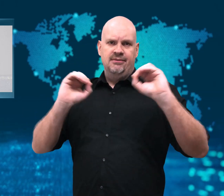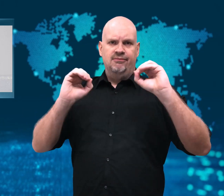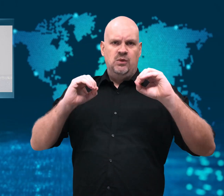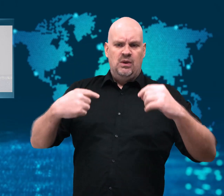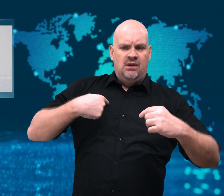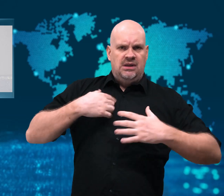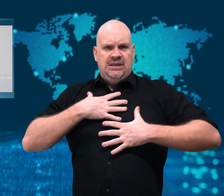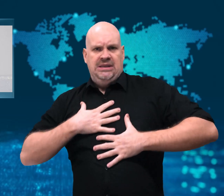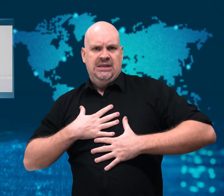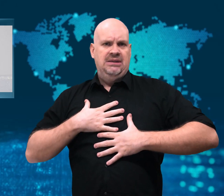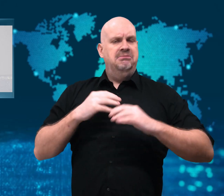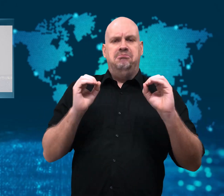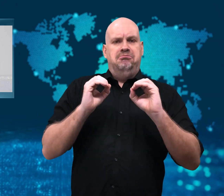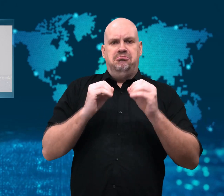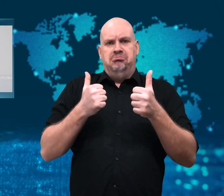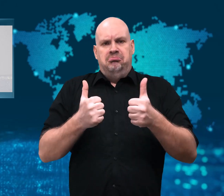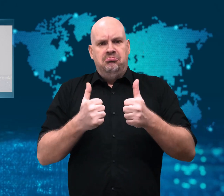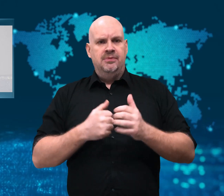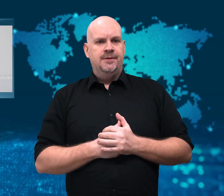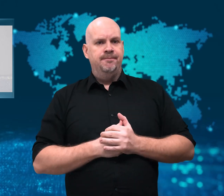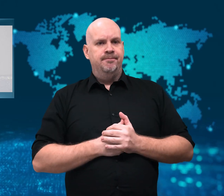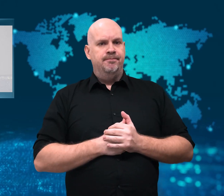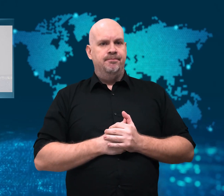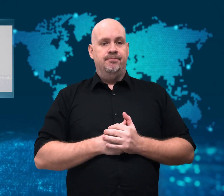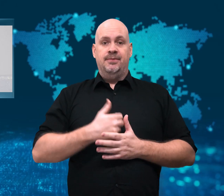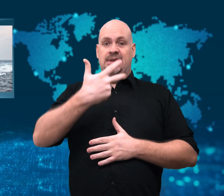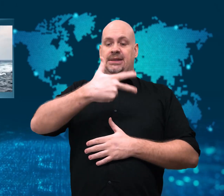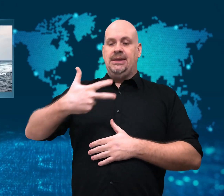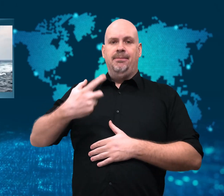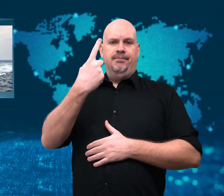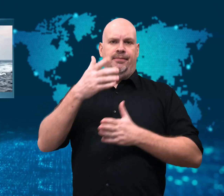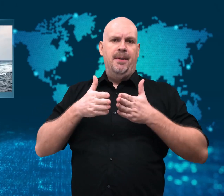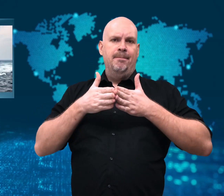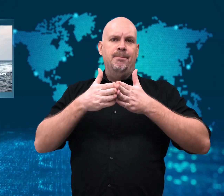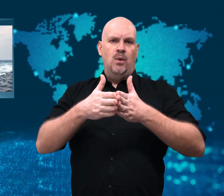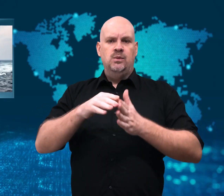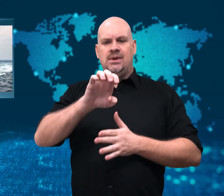A Danish boat, the Esbern Snare,